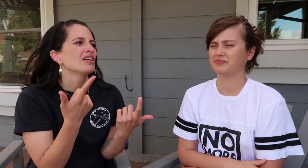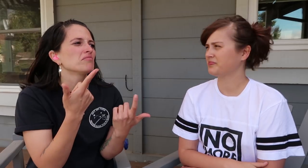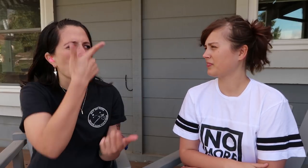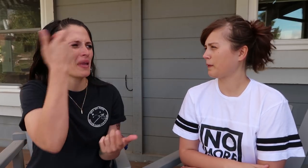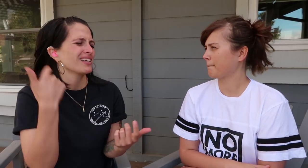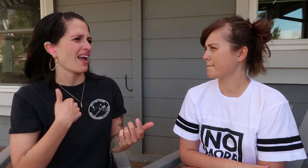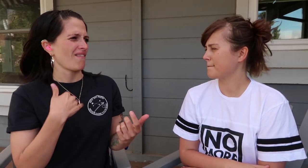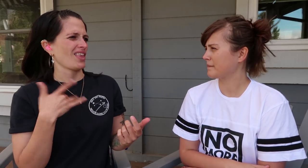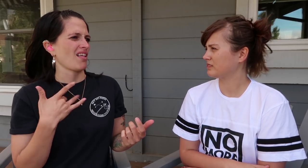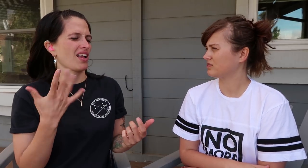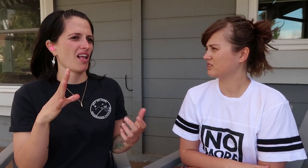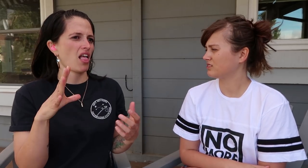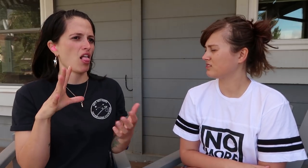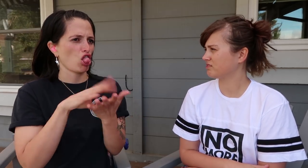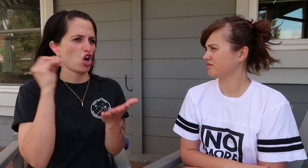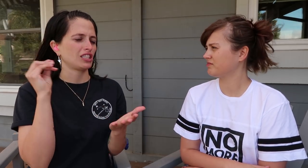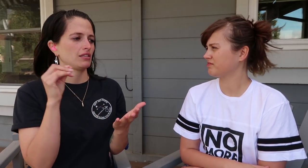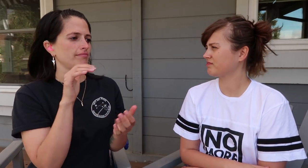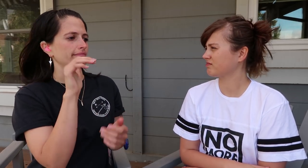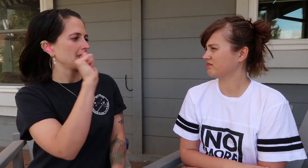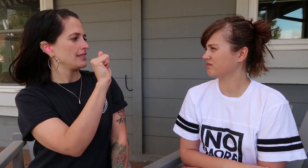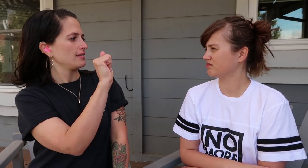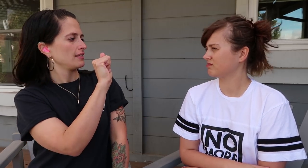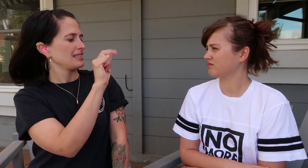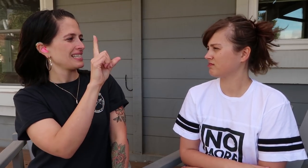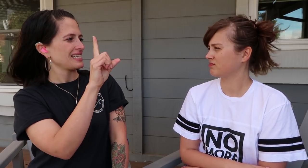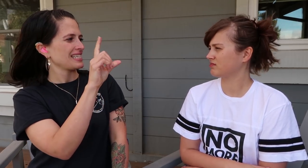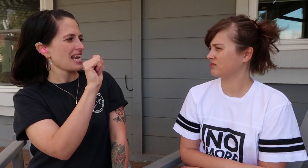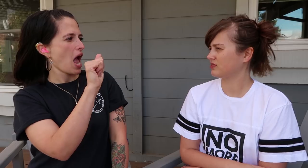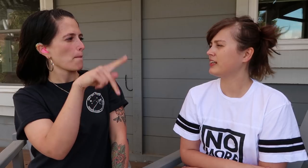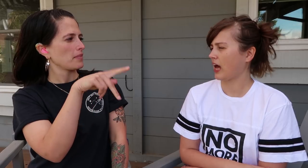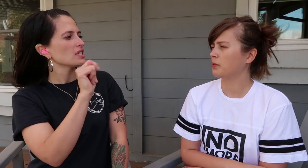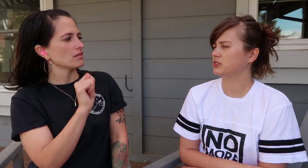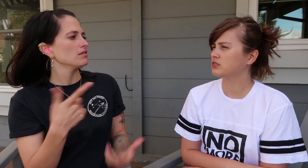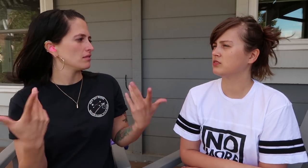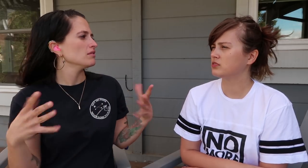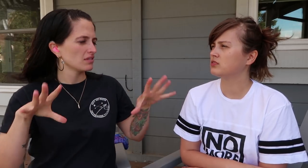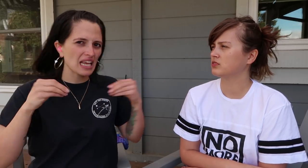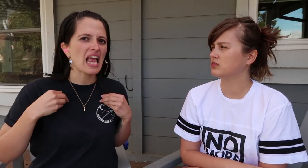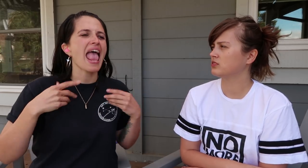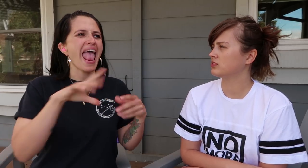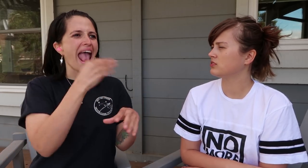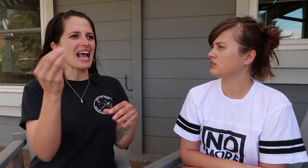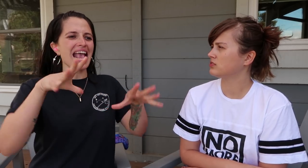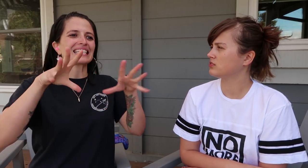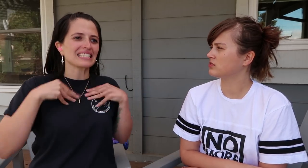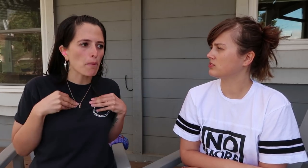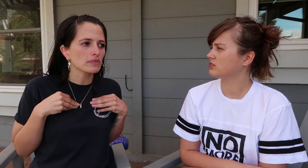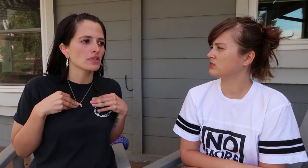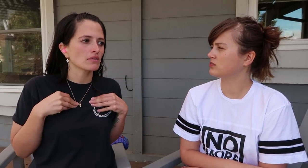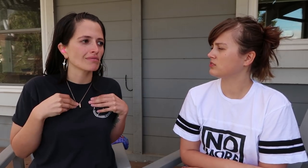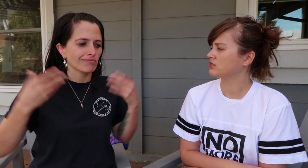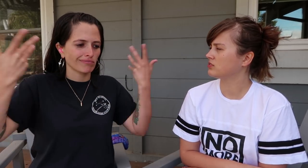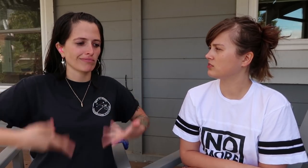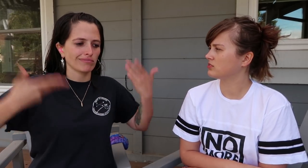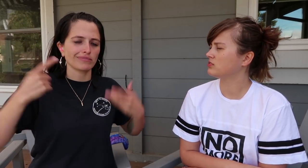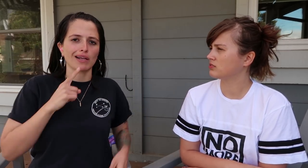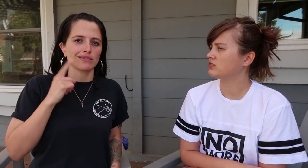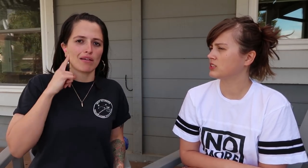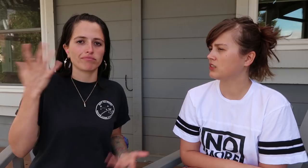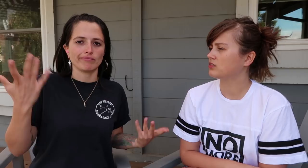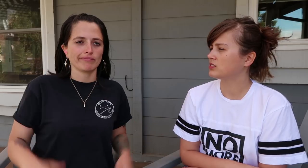because I feel like I’ve learned to adapt and accept who I am, being deaf.